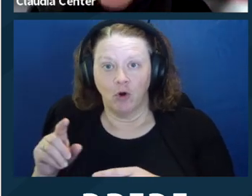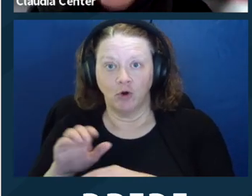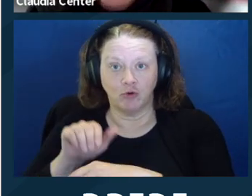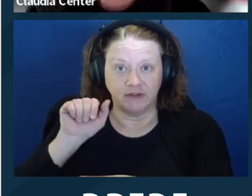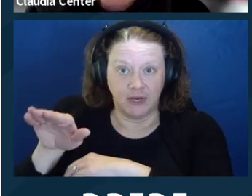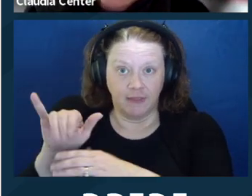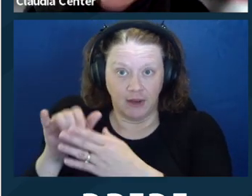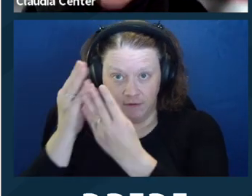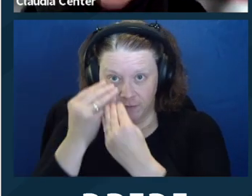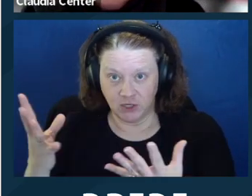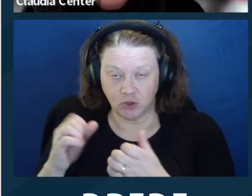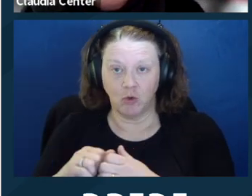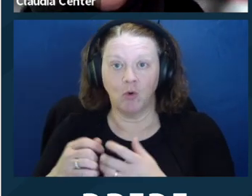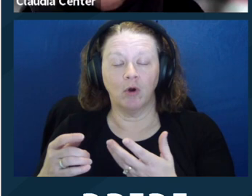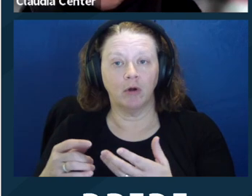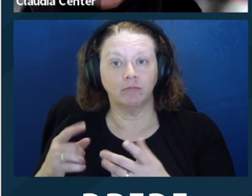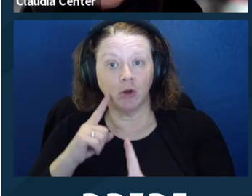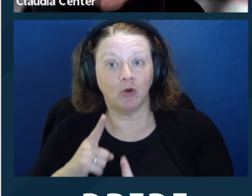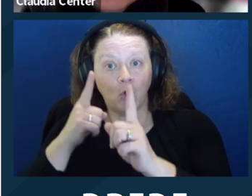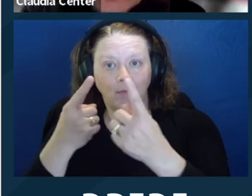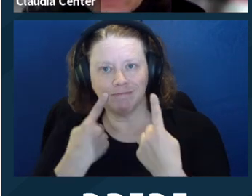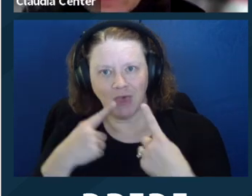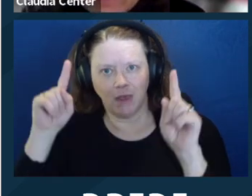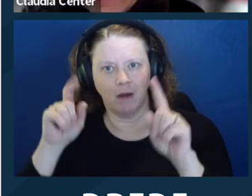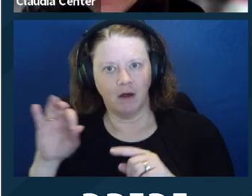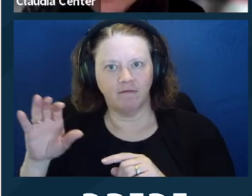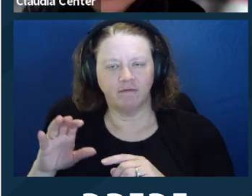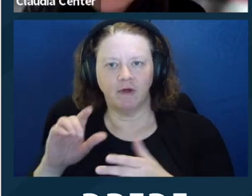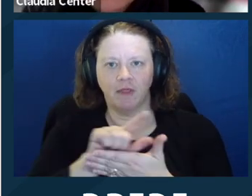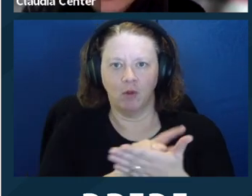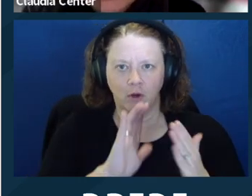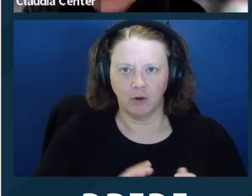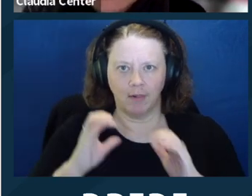So you're going to be looking at does this further the interest of the client, or is